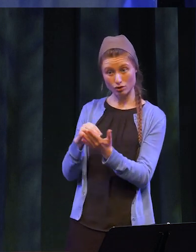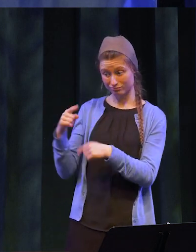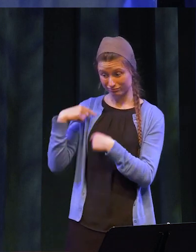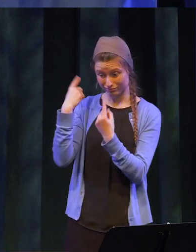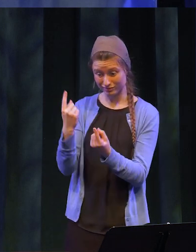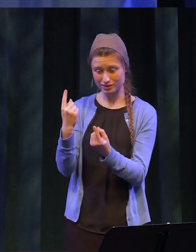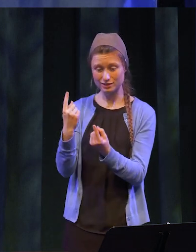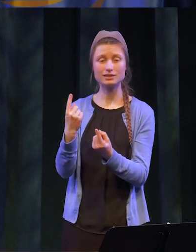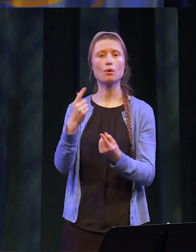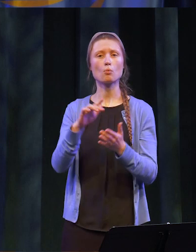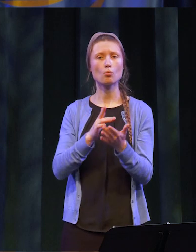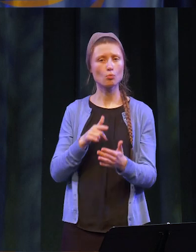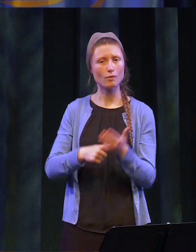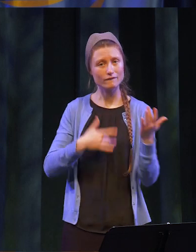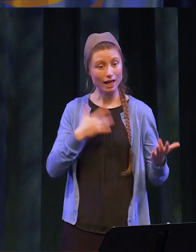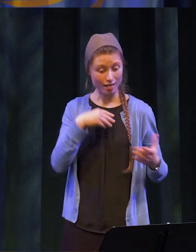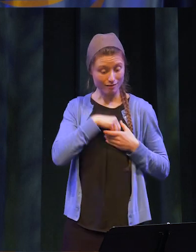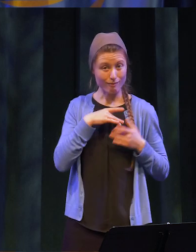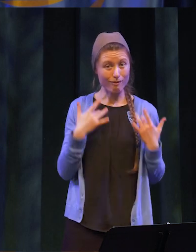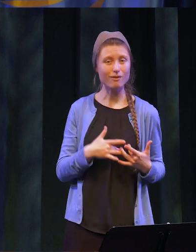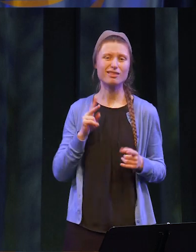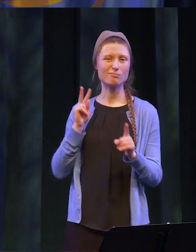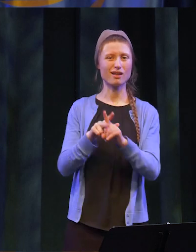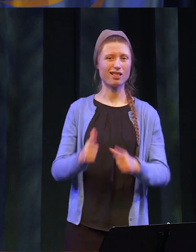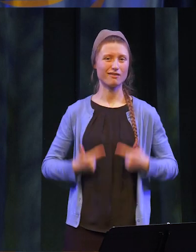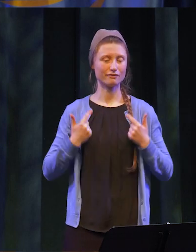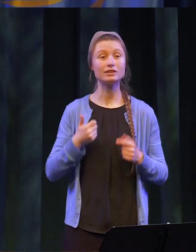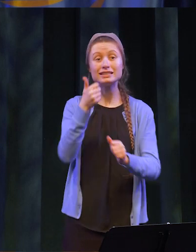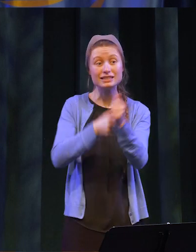in your heart. Each of you are an inspiration. Be open to